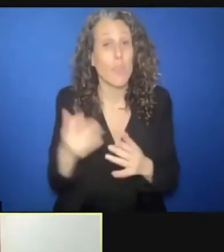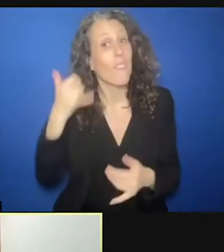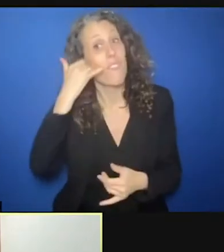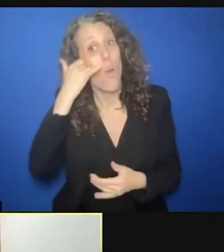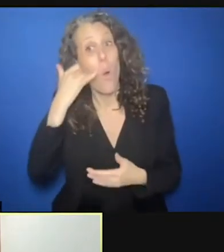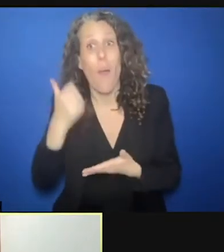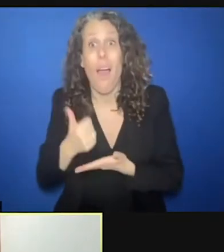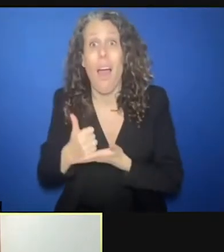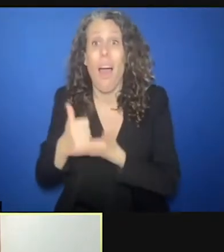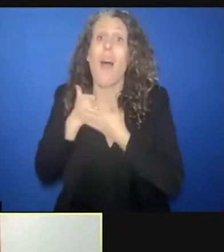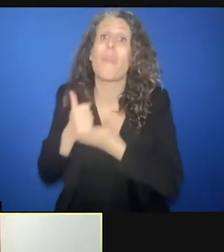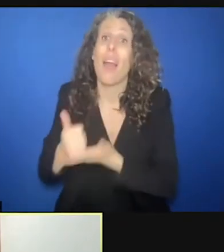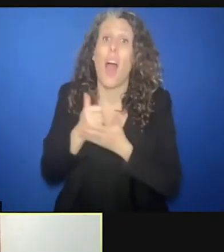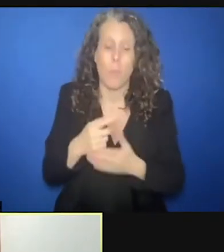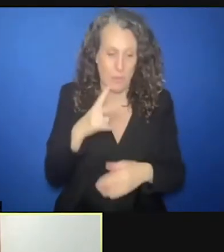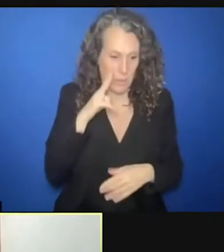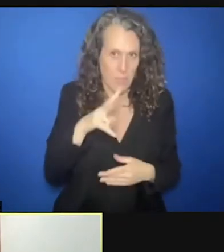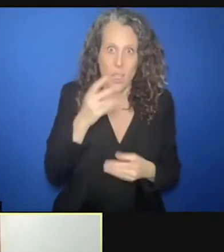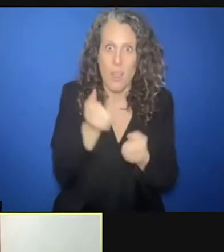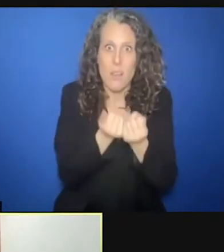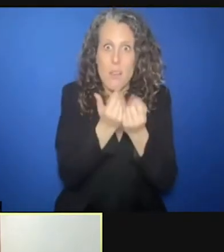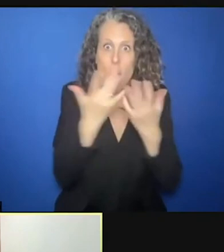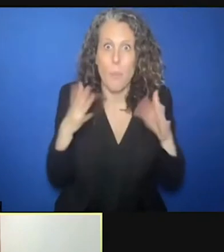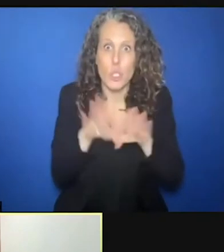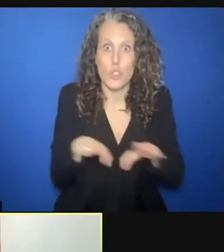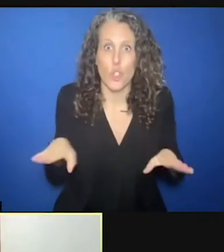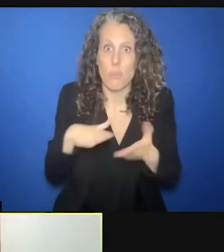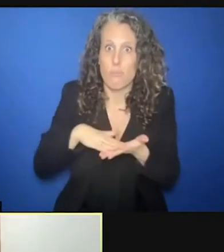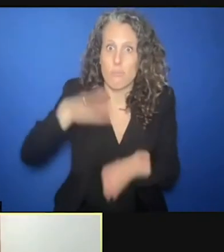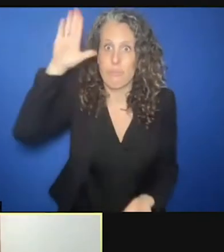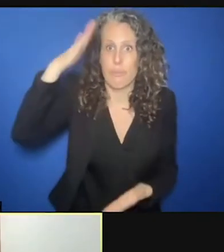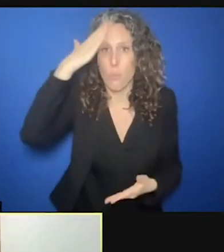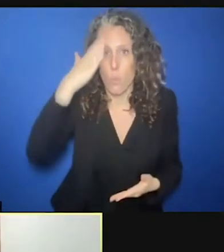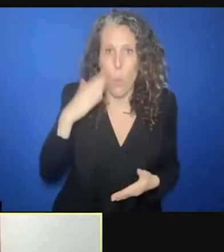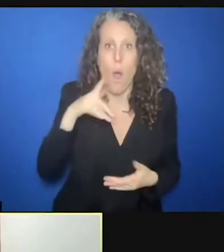experiencing in their home, confined with parents, under stress who have lost jobs.